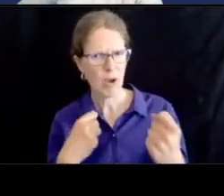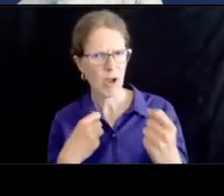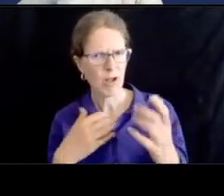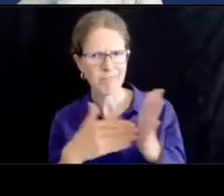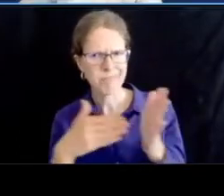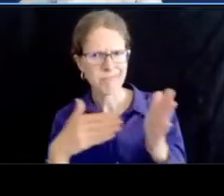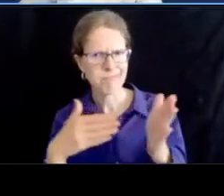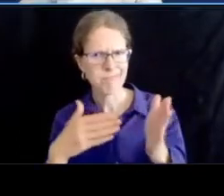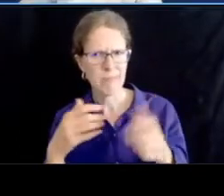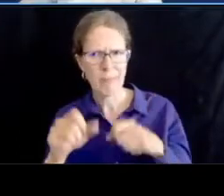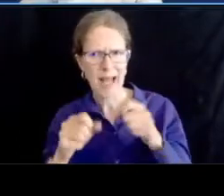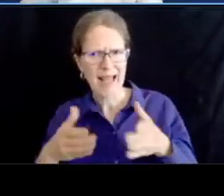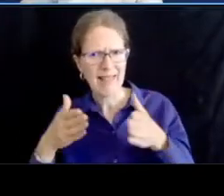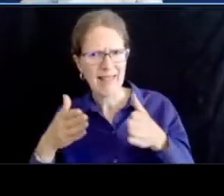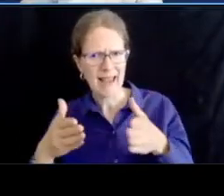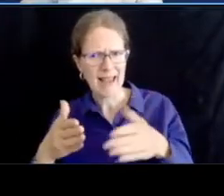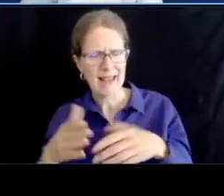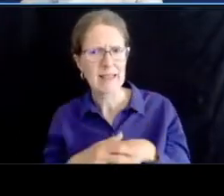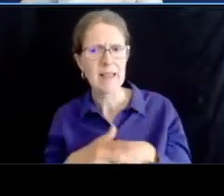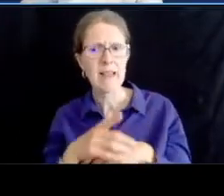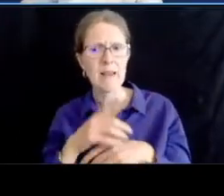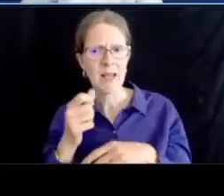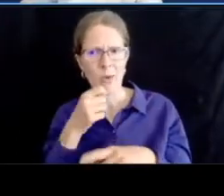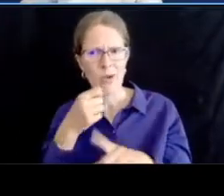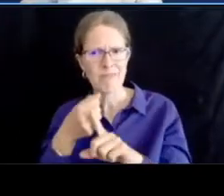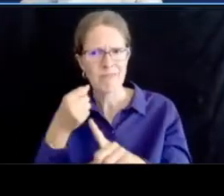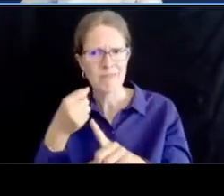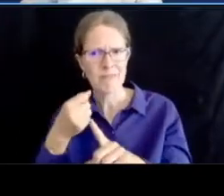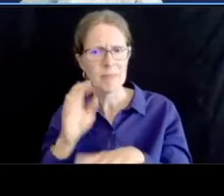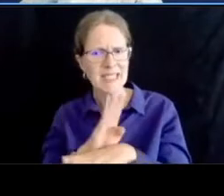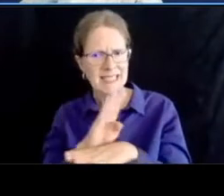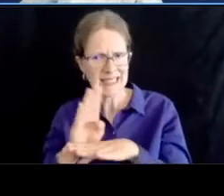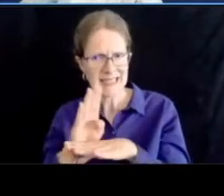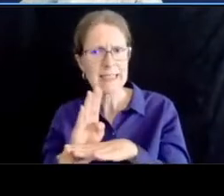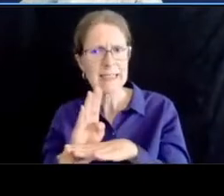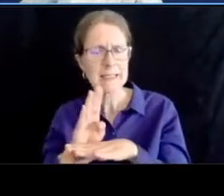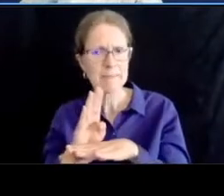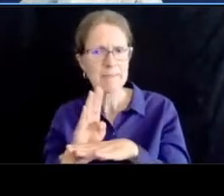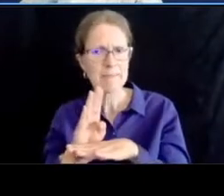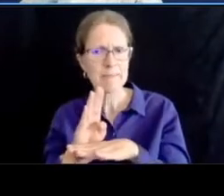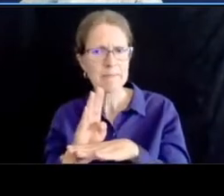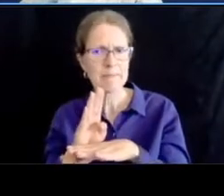effect on the businesses uh and the elderly and disabled how specifically can